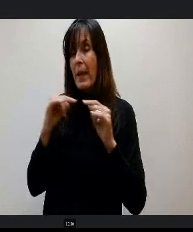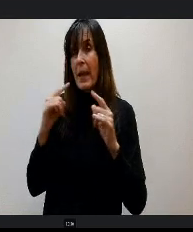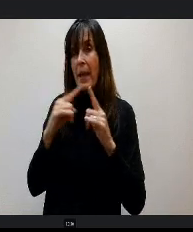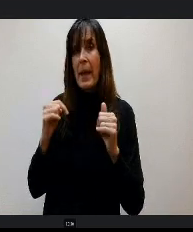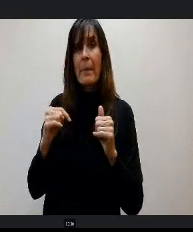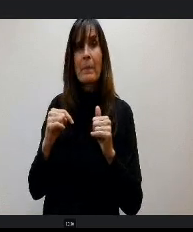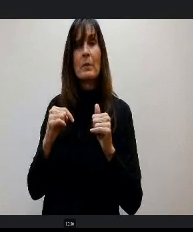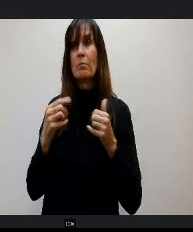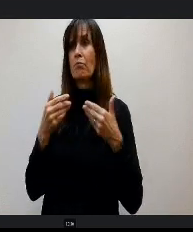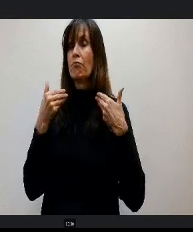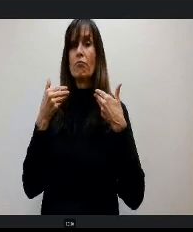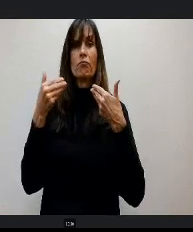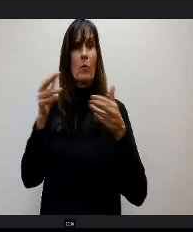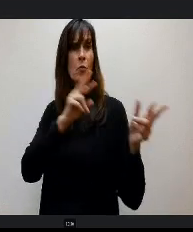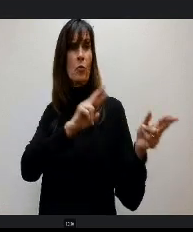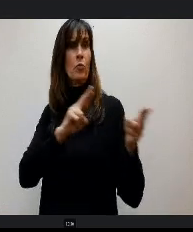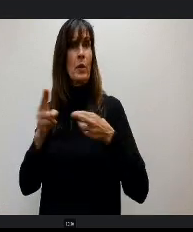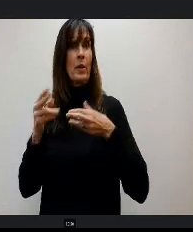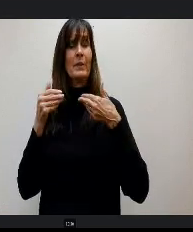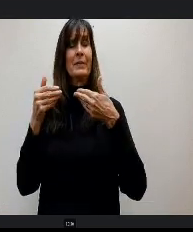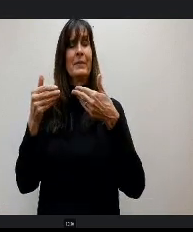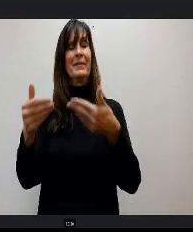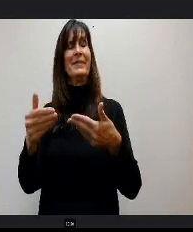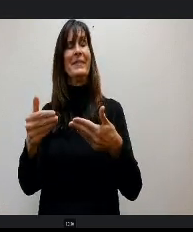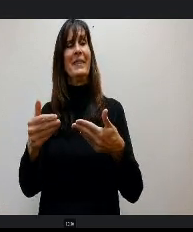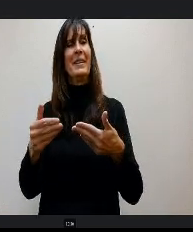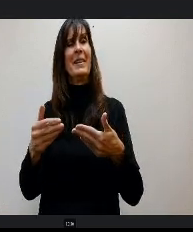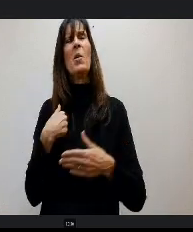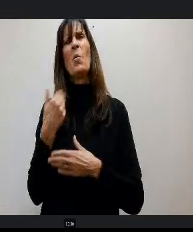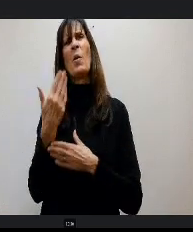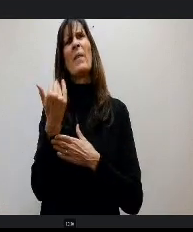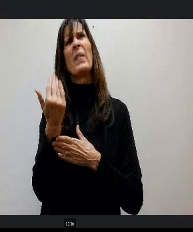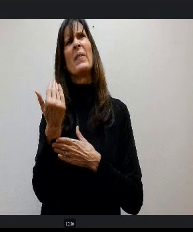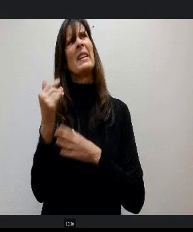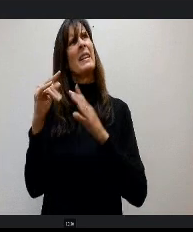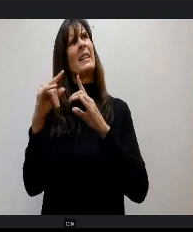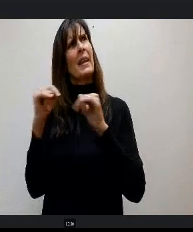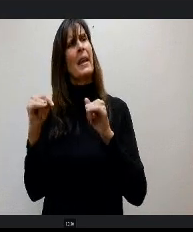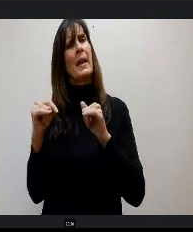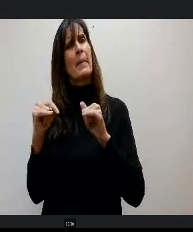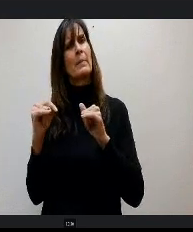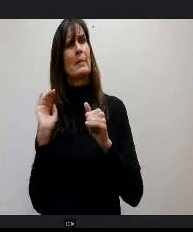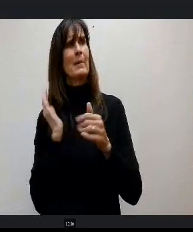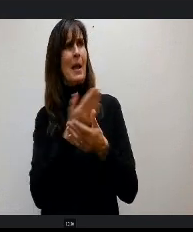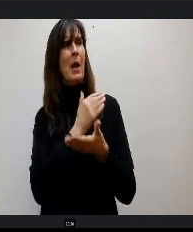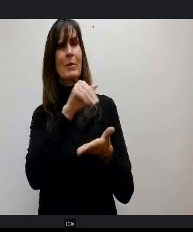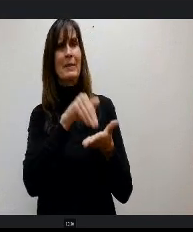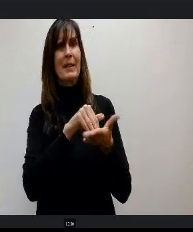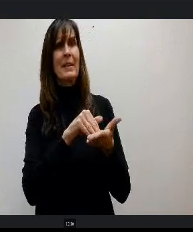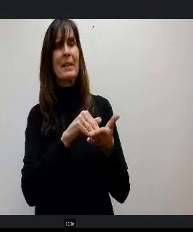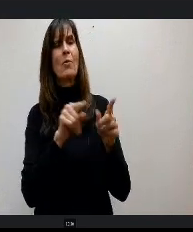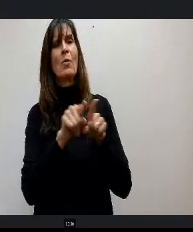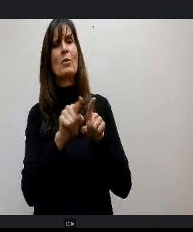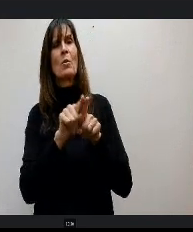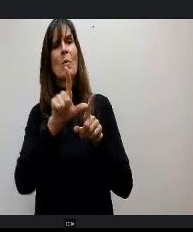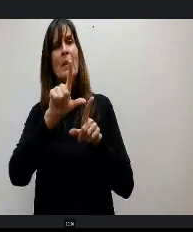and ready to go, and so we'll have 15 camps at our center and on the Legacy Peak campus for students from grades 1st through 10th grade.